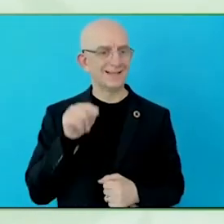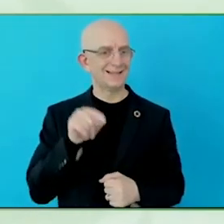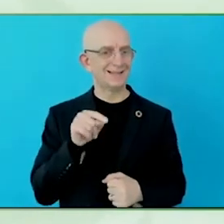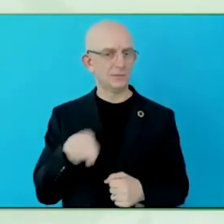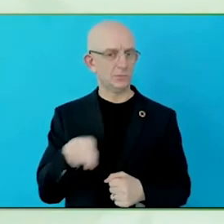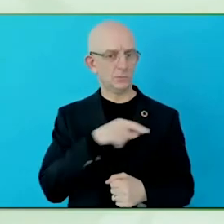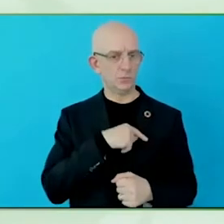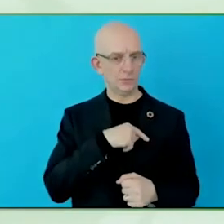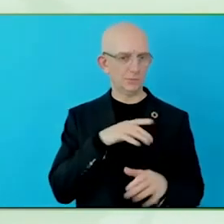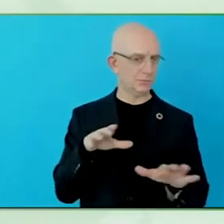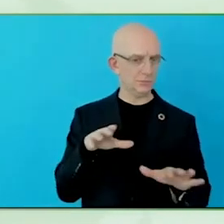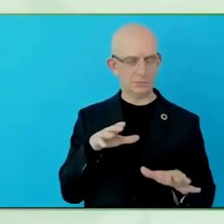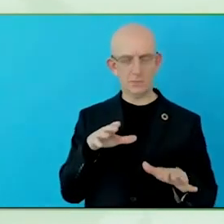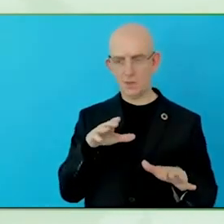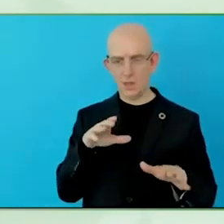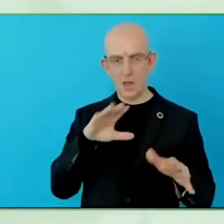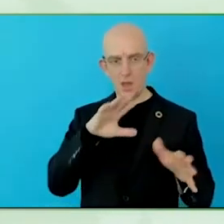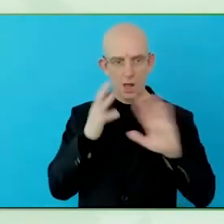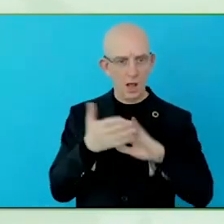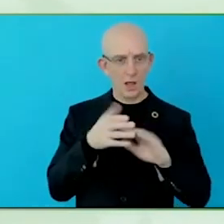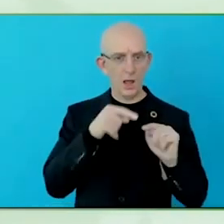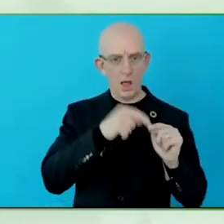So, now, I have got some questions.